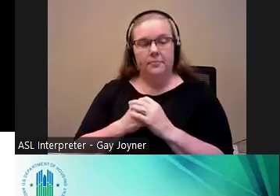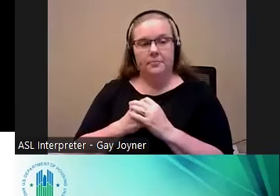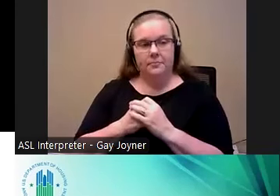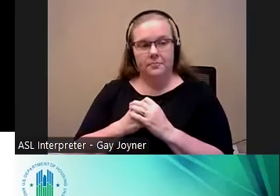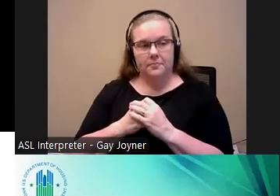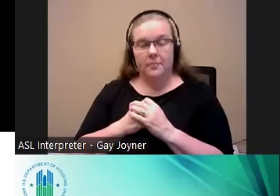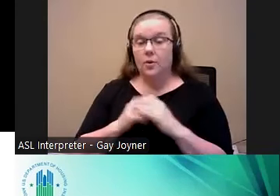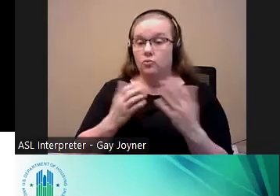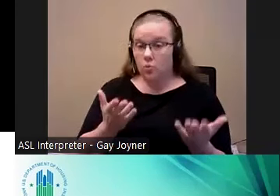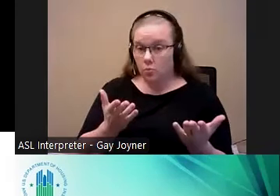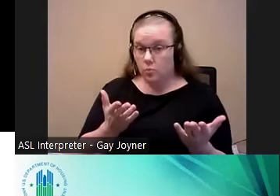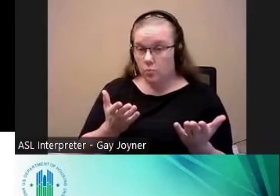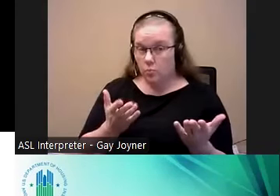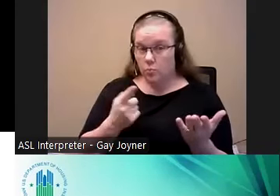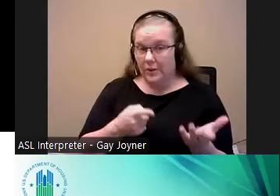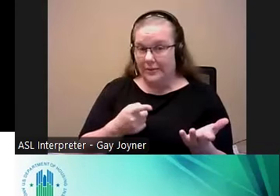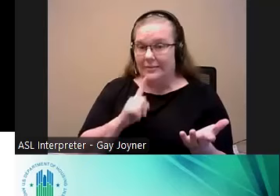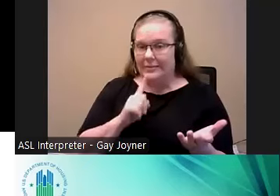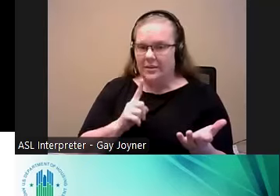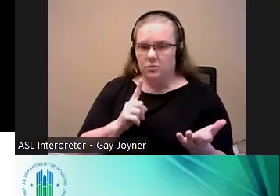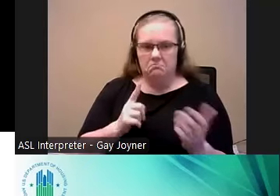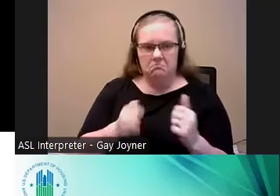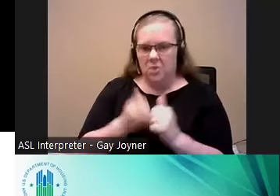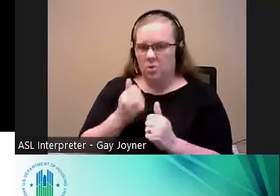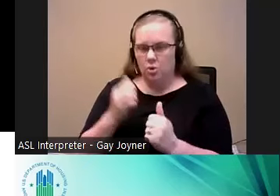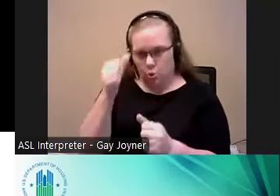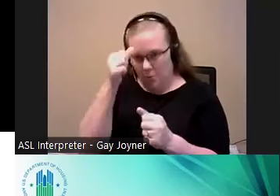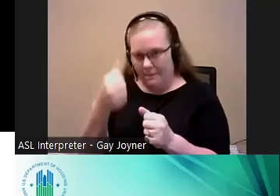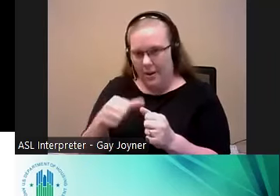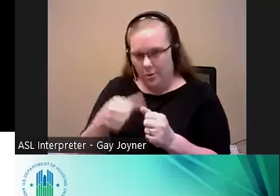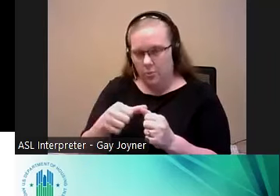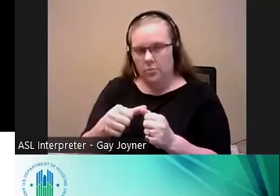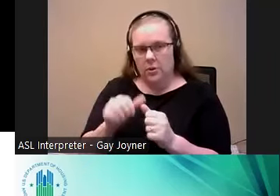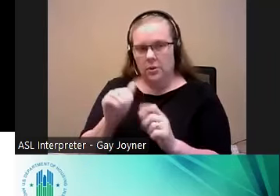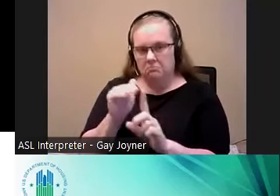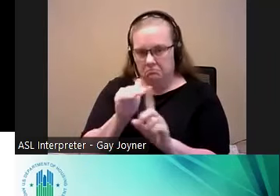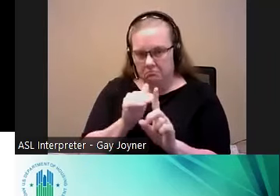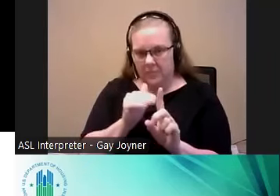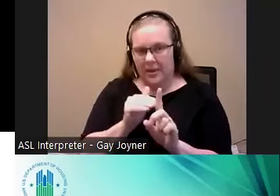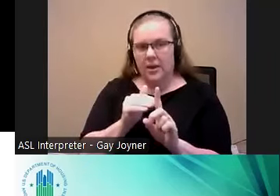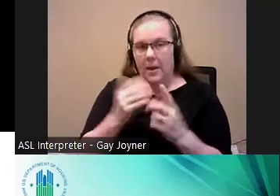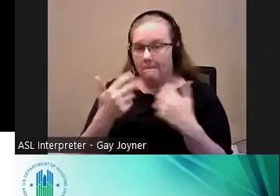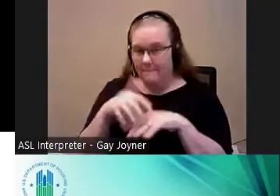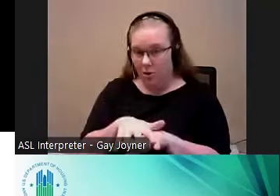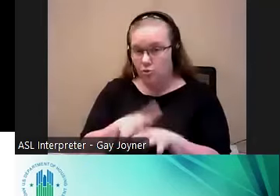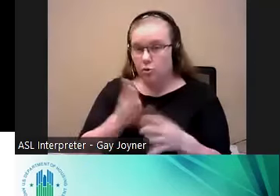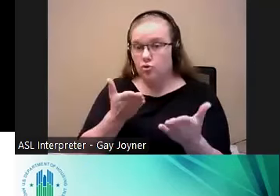So, just, this is just mostly as a reminder that mainstream serves people with disabilities,